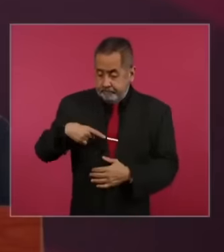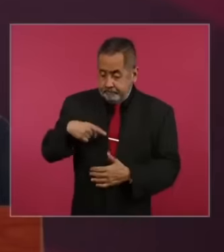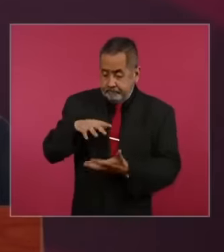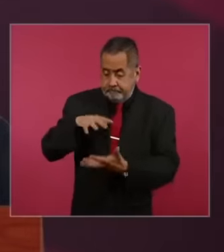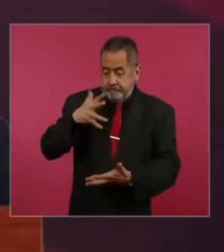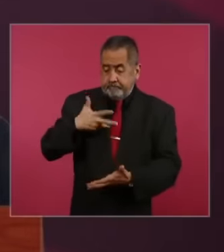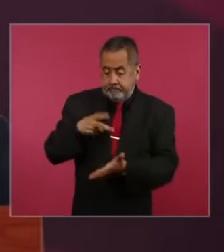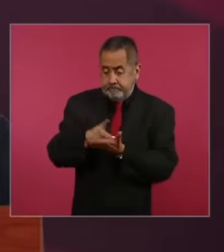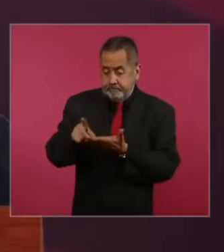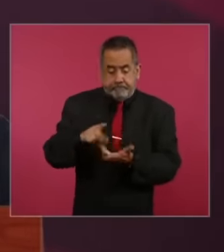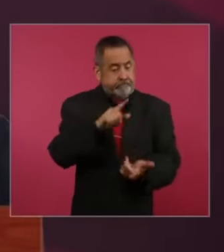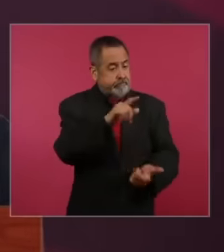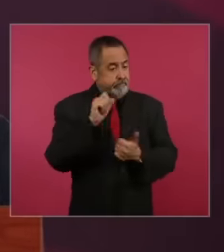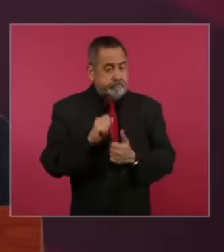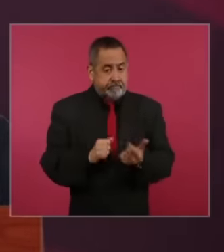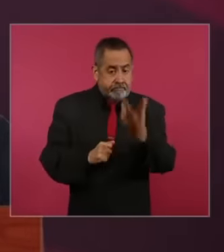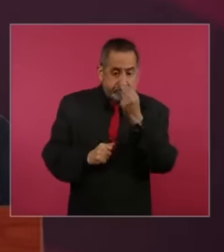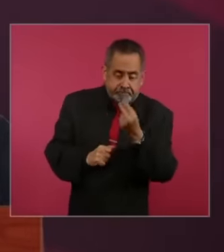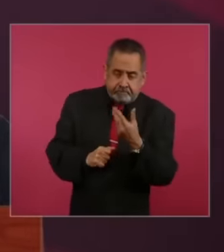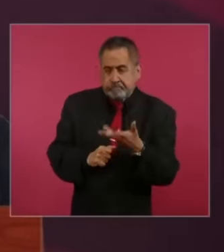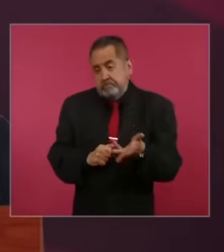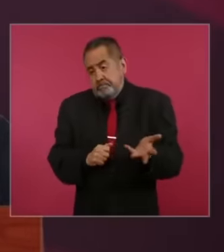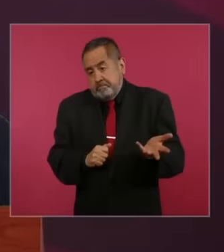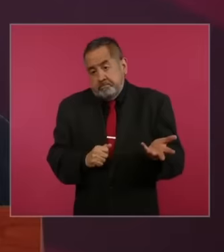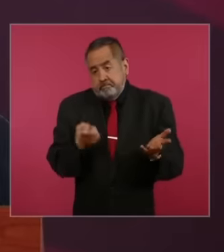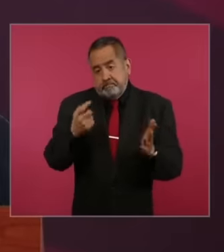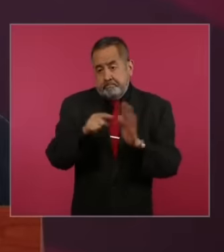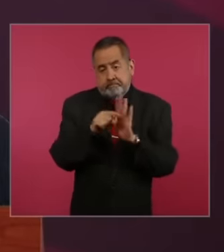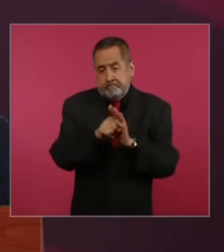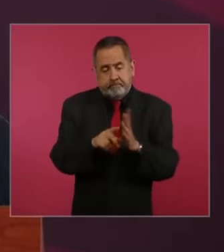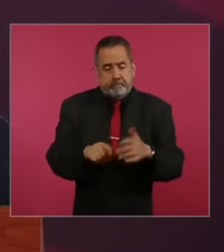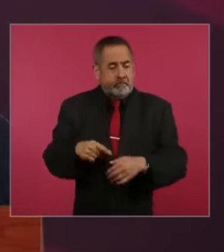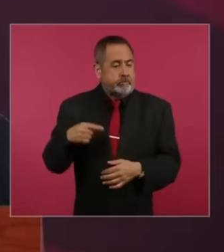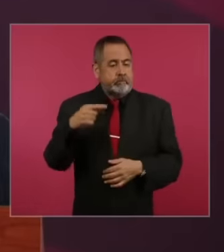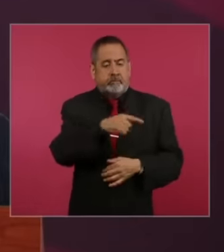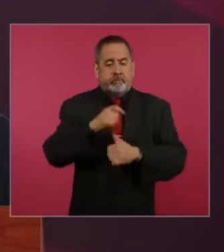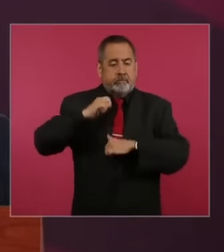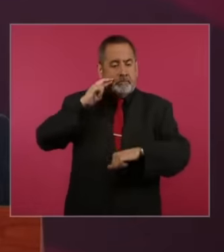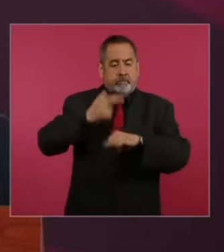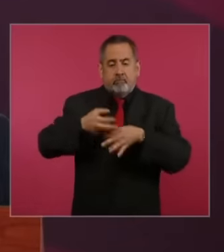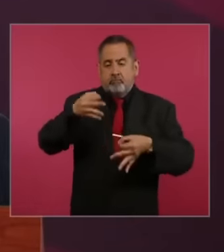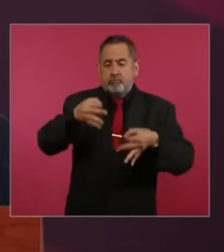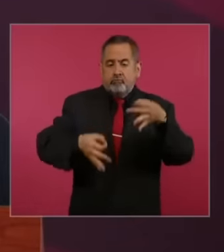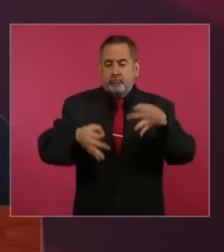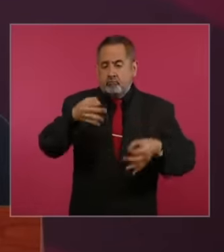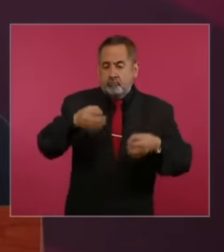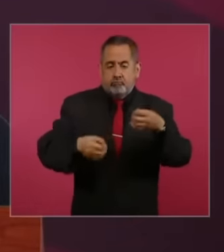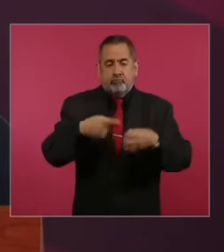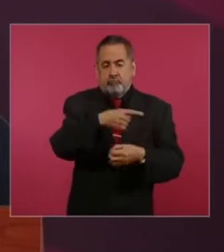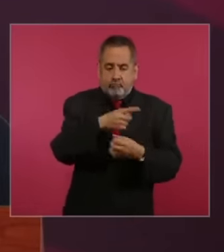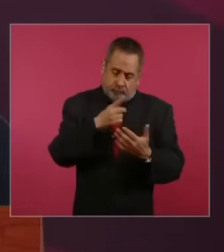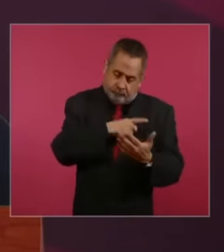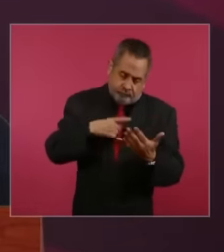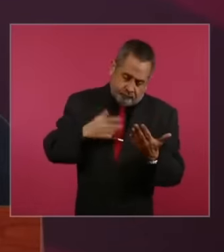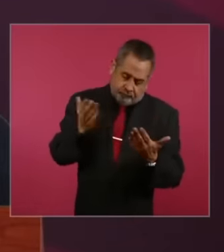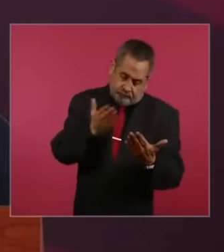In any case, the judicial authority This is precisely what has to be analyzed if